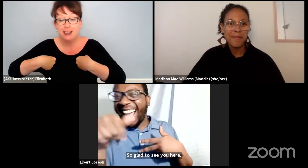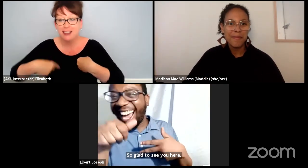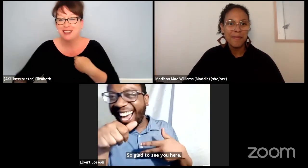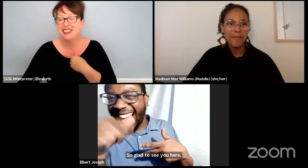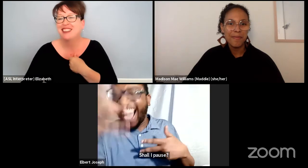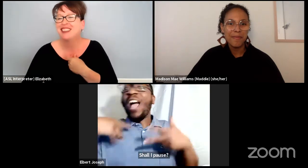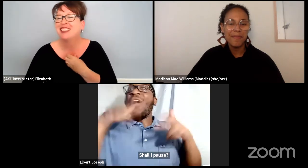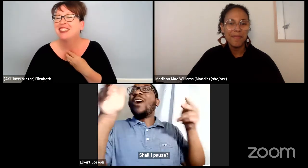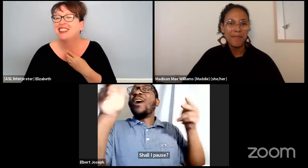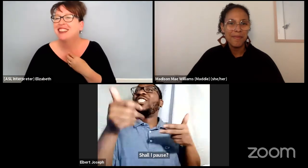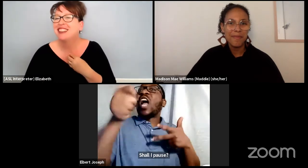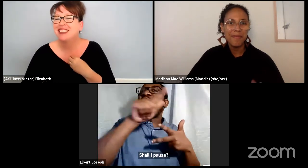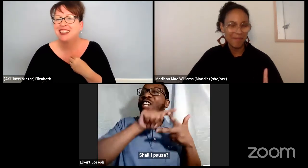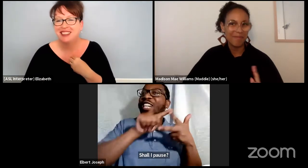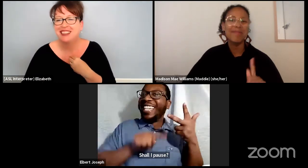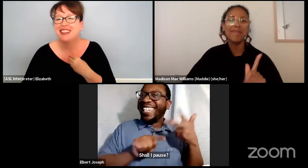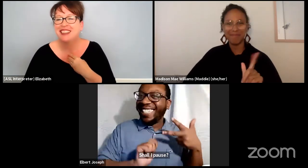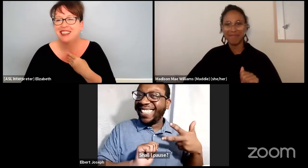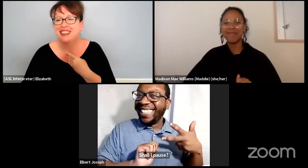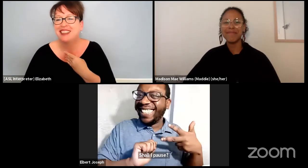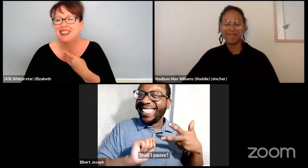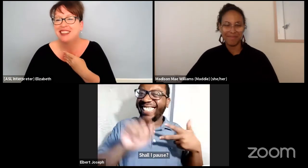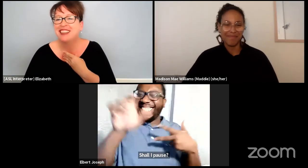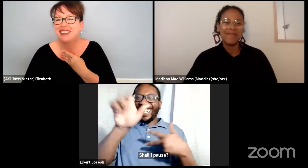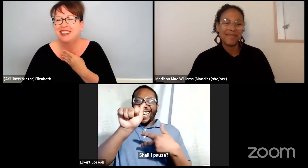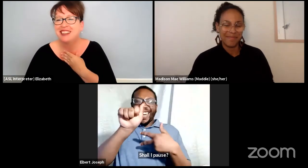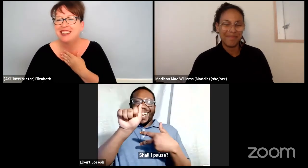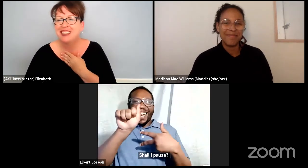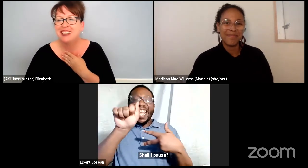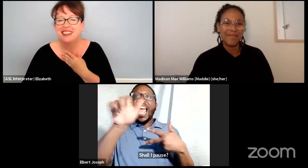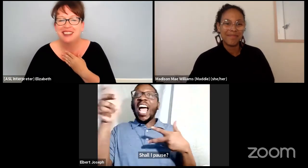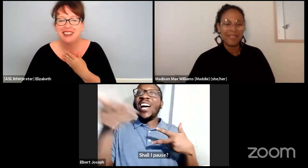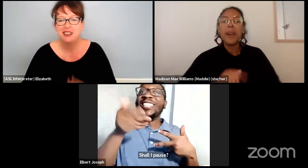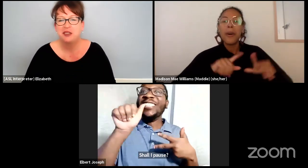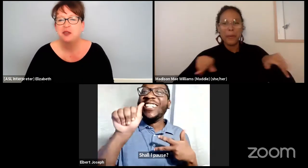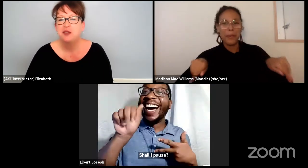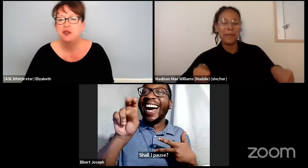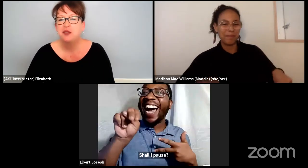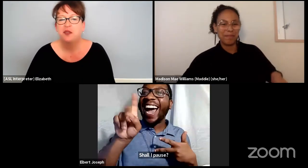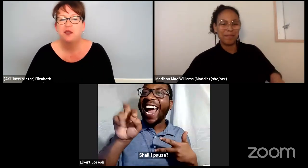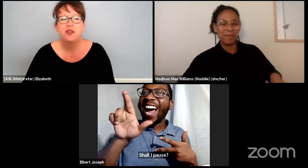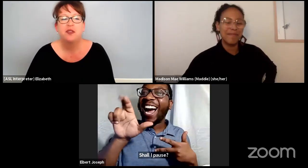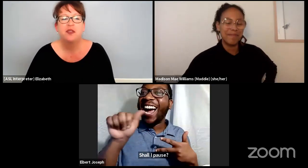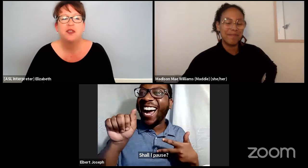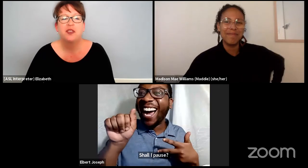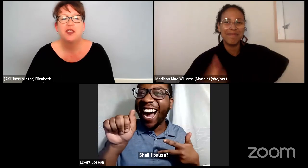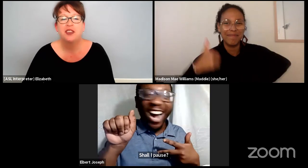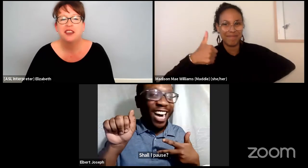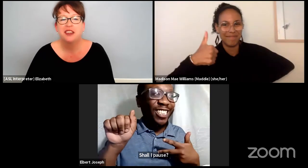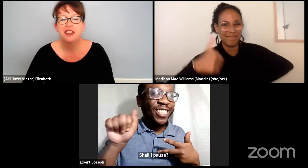Actually hold on once I get Madison, I wanna introduce everyone first and then I'll have you come back on.